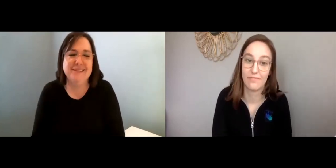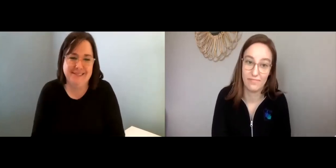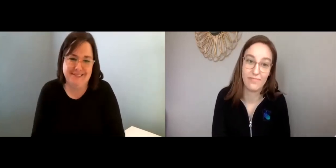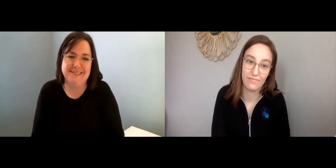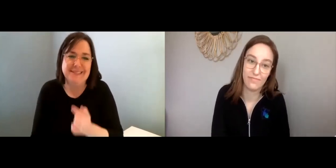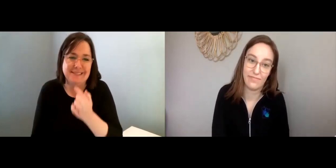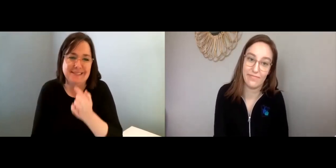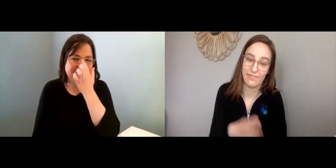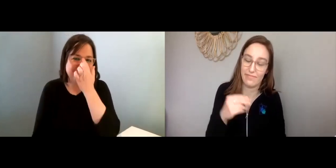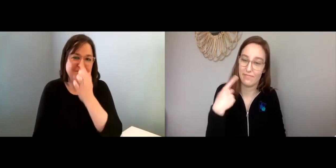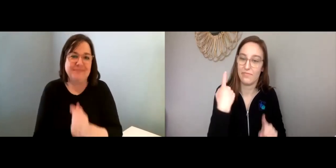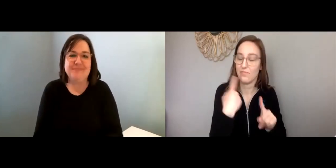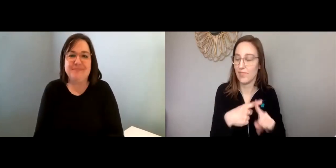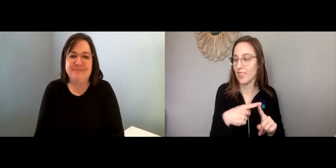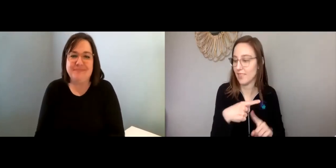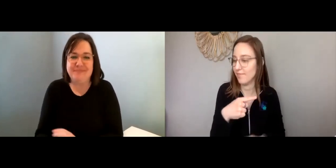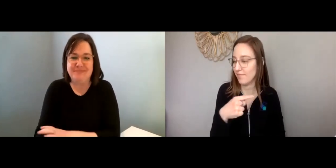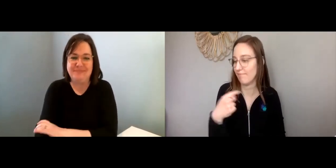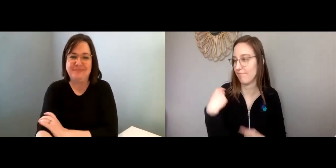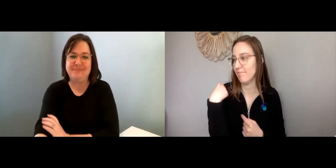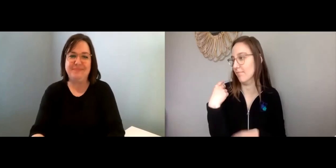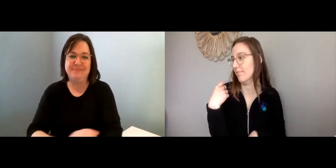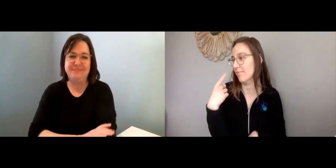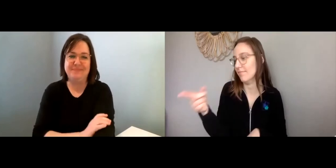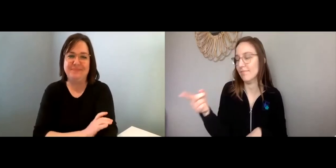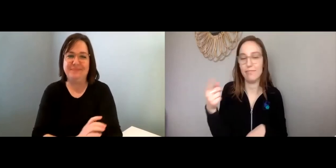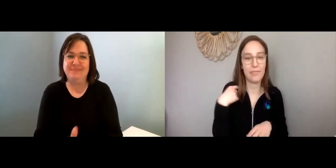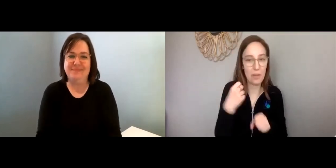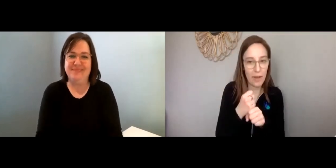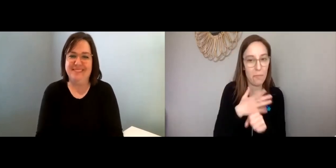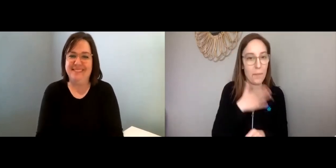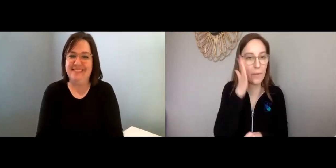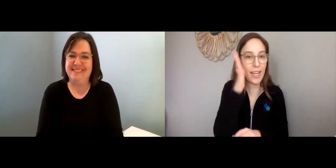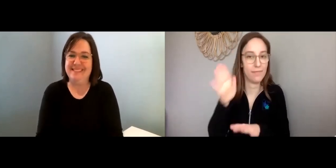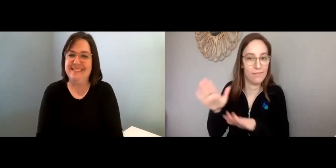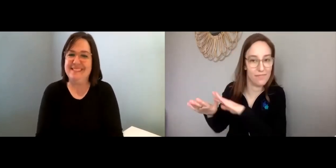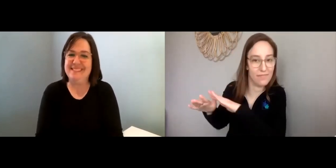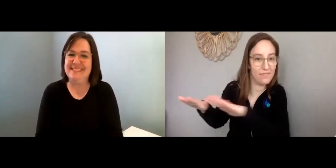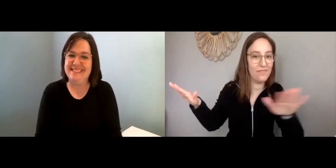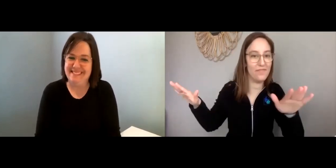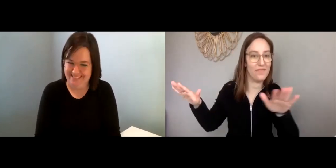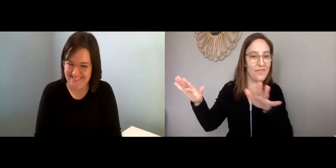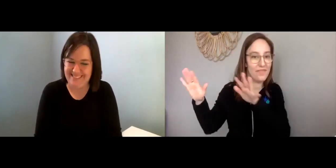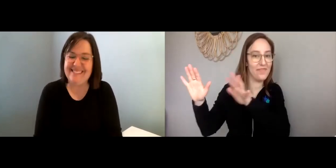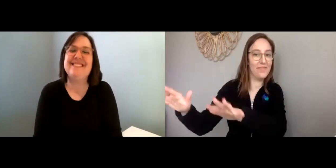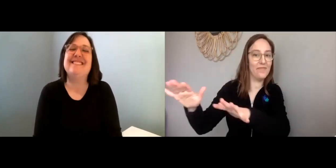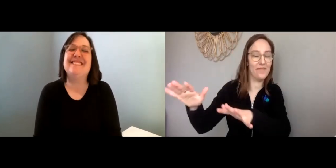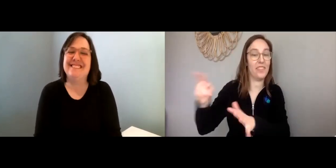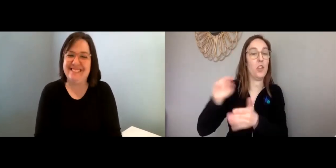Lisa: It really is very therapeutic. Maggie: Yeah. And, like I make my bed every day.